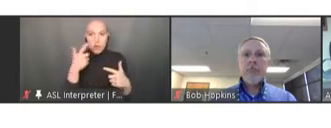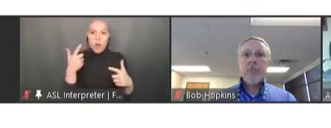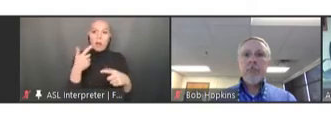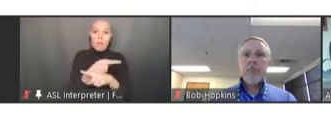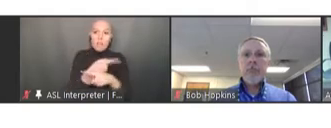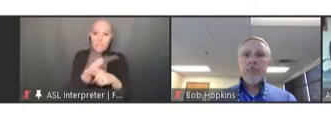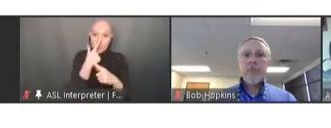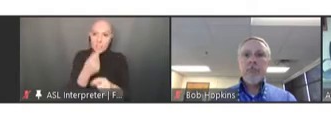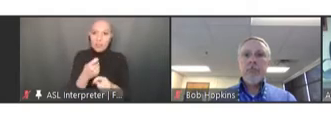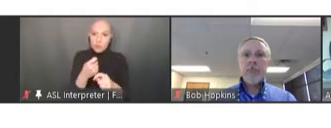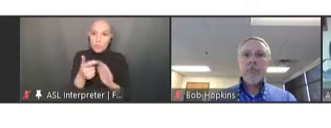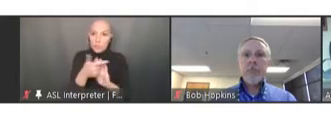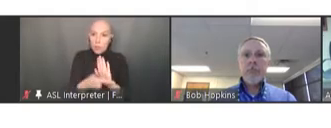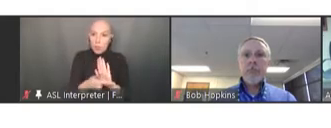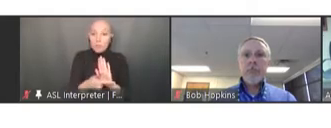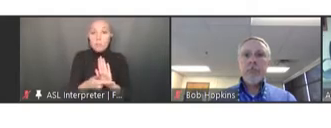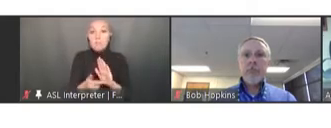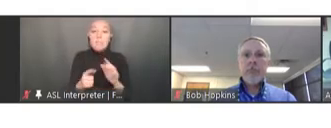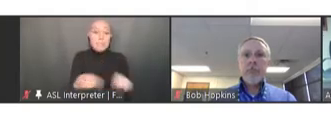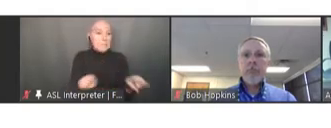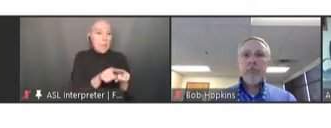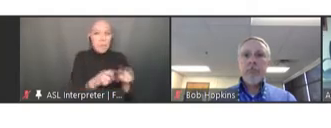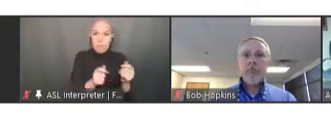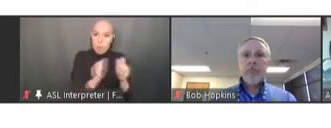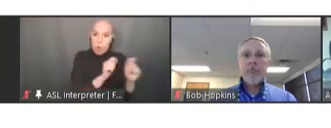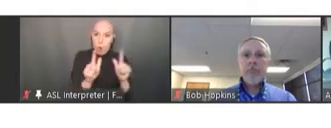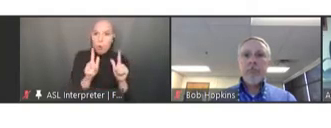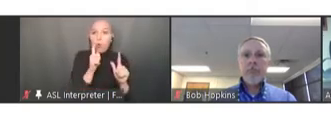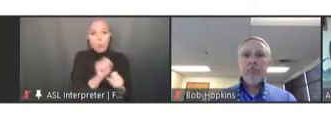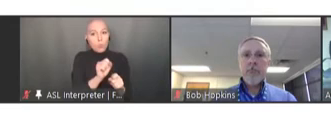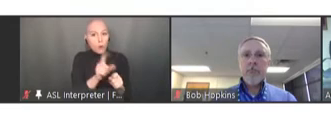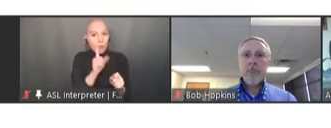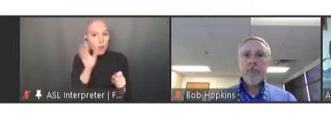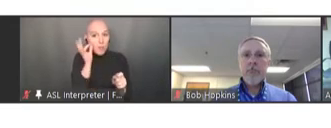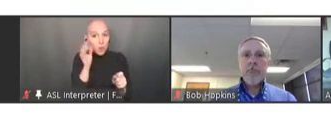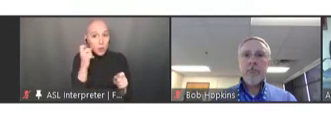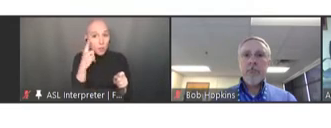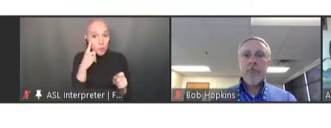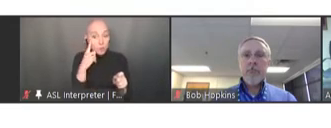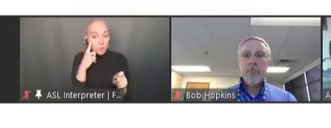government. These members previously provided information about their personal, professional,